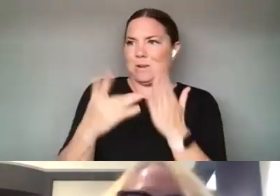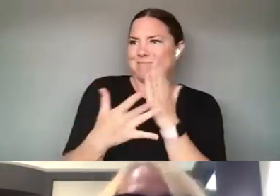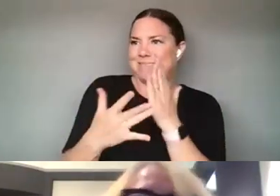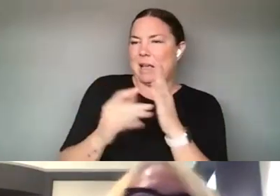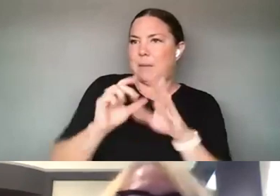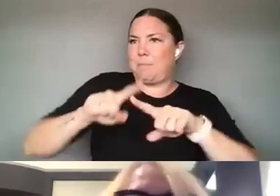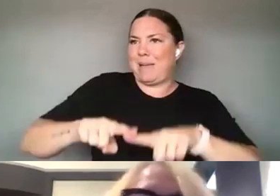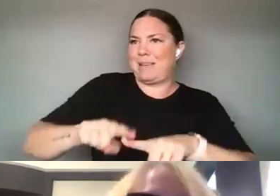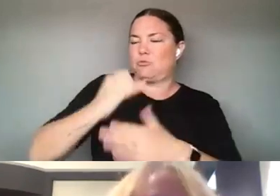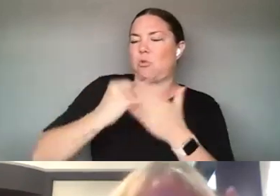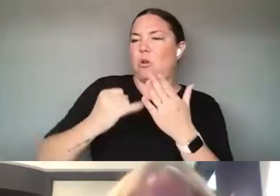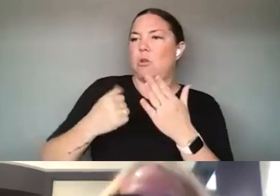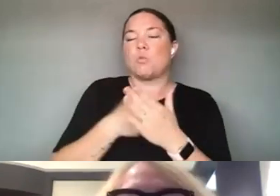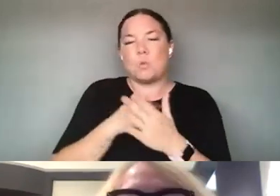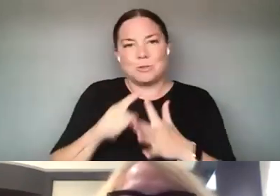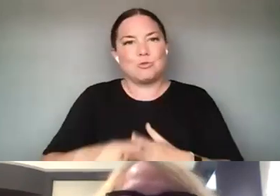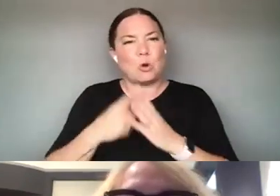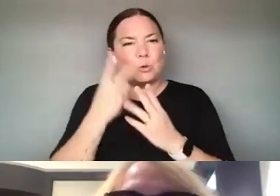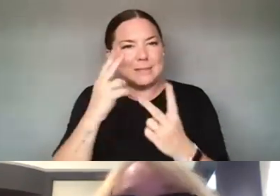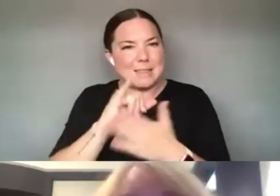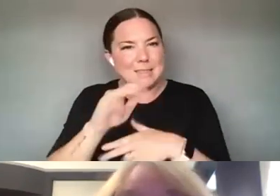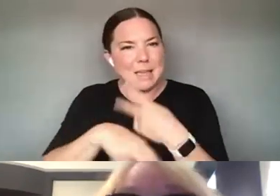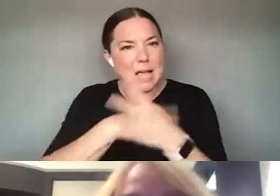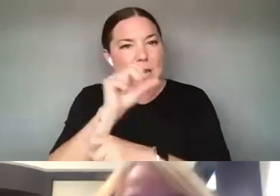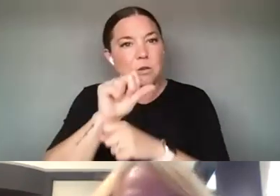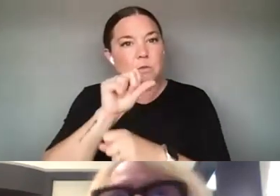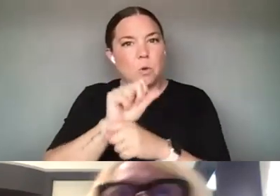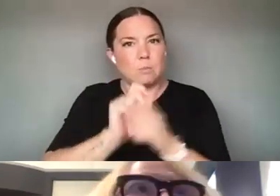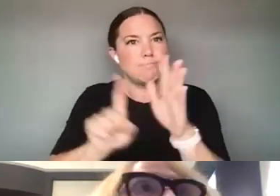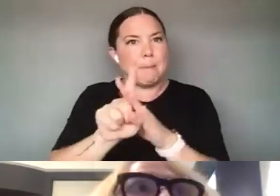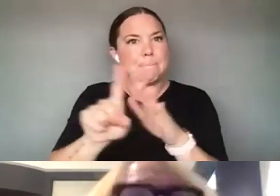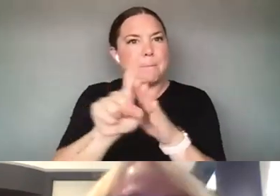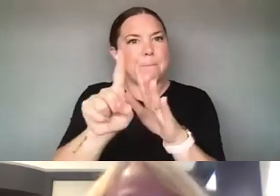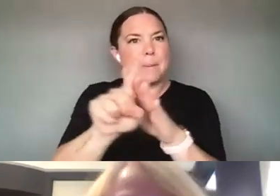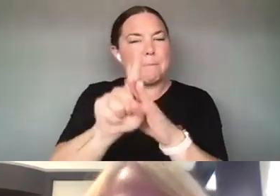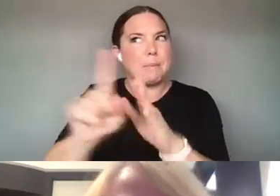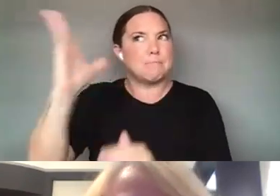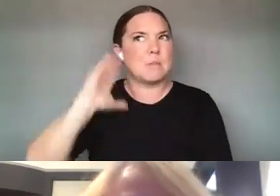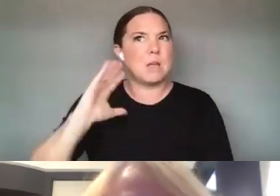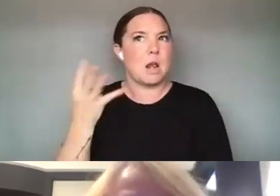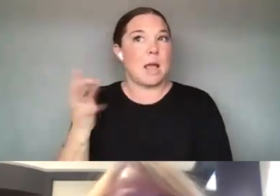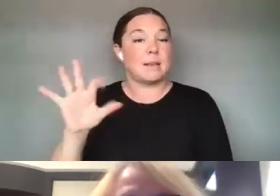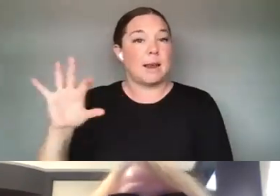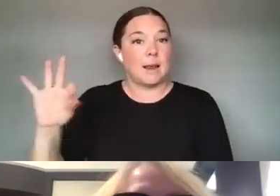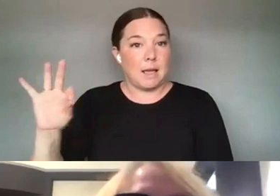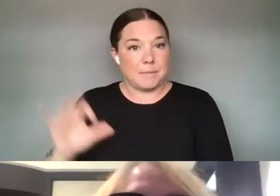TO SEE A LOT OF THAT WORK KIND OF YOU KNOW POPPING UP AT THAT TIME IN 1999. BUT YOU KNOW THE